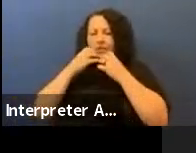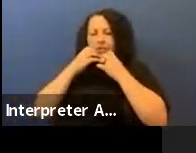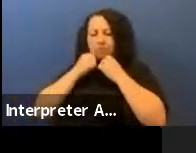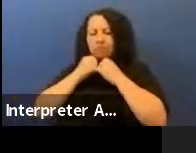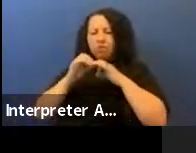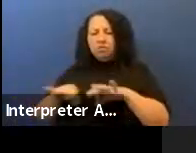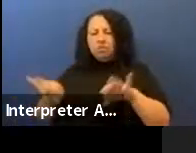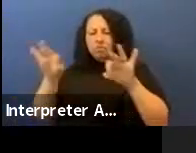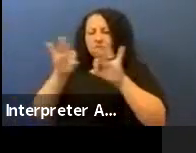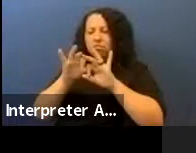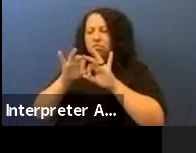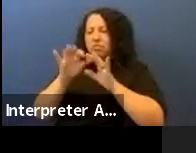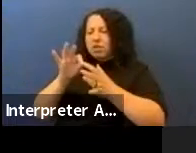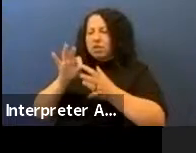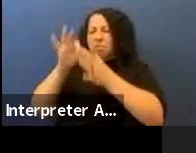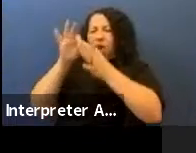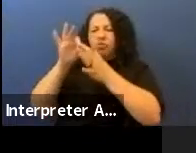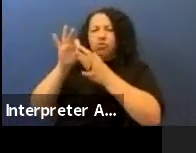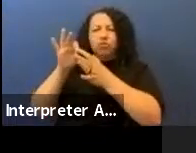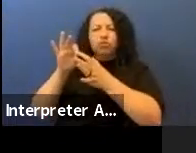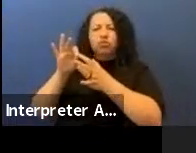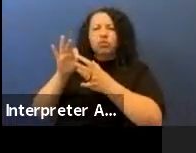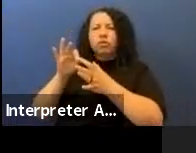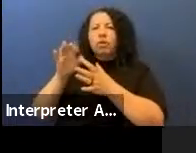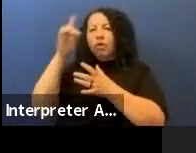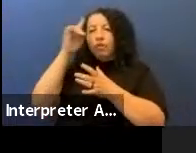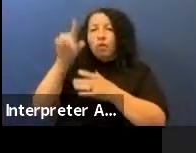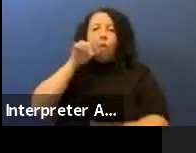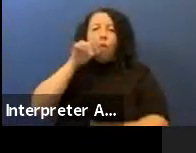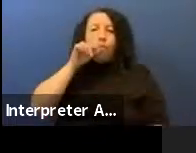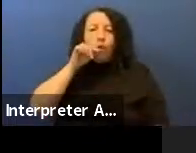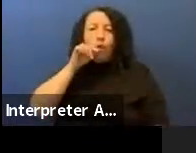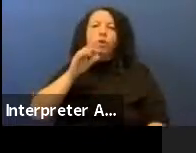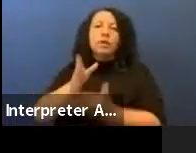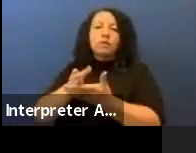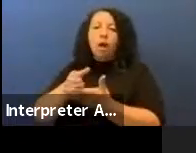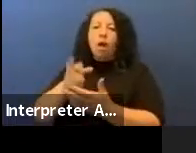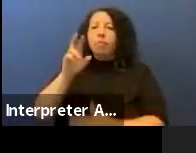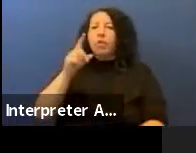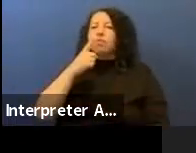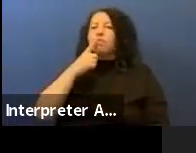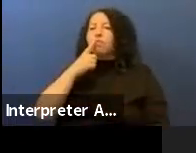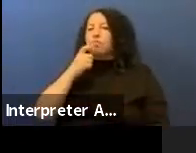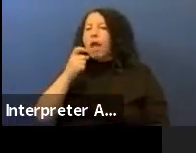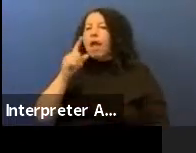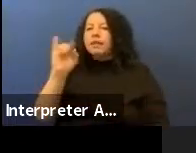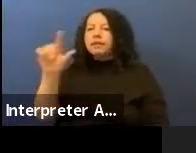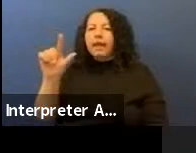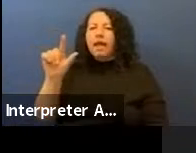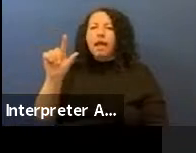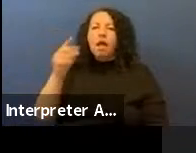birds come, birds stop there, red-tail hawks and eagles stop there and owls